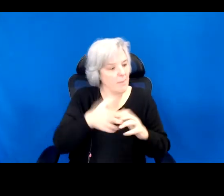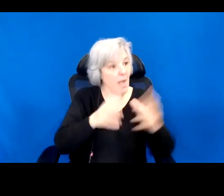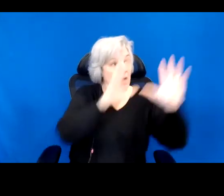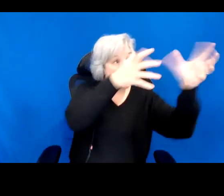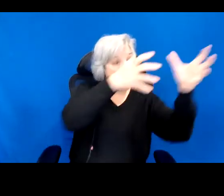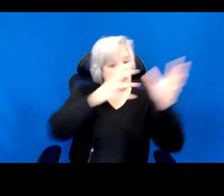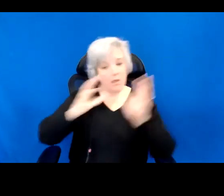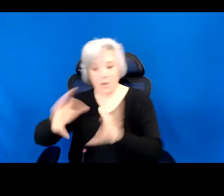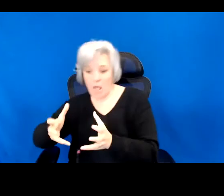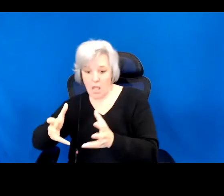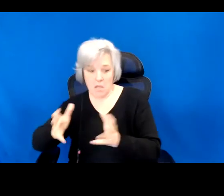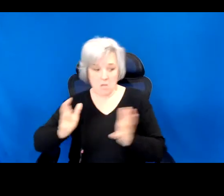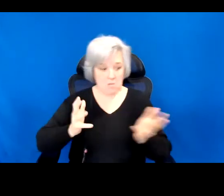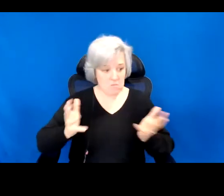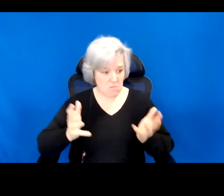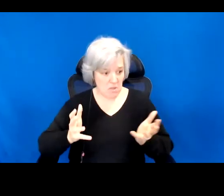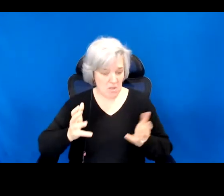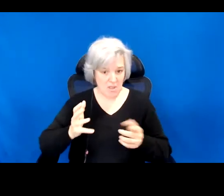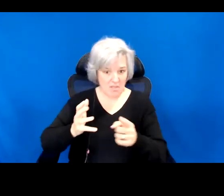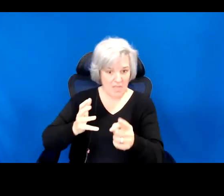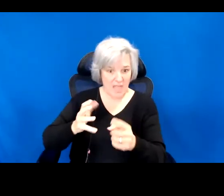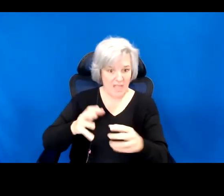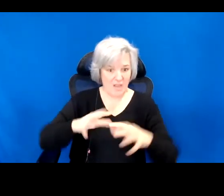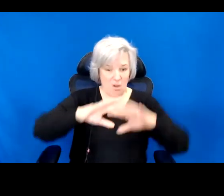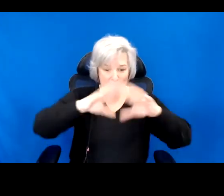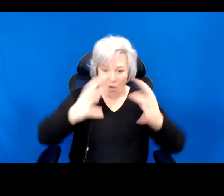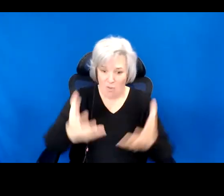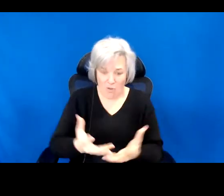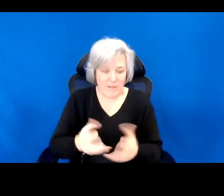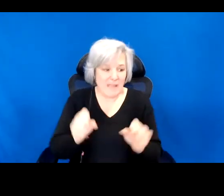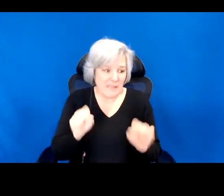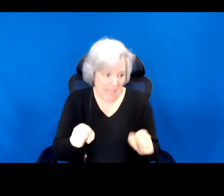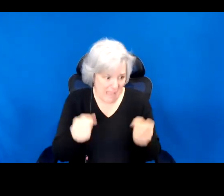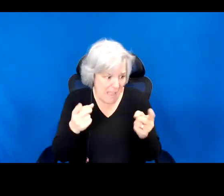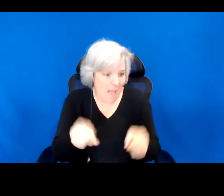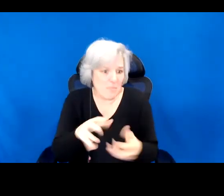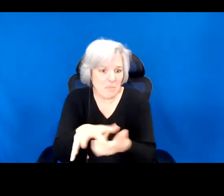Shouldn't knowing that extinctions are everywhere underway, lead us to demolish the effacing